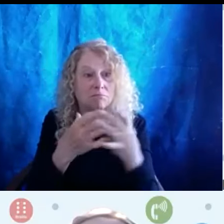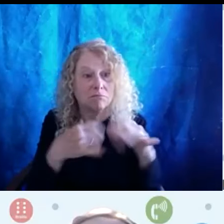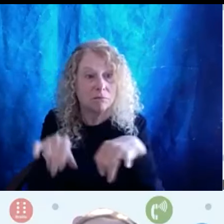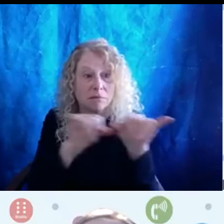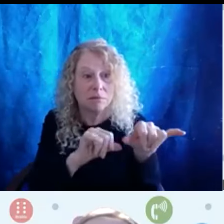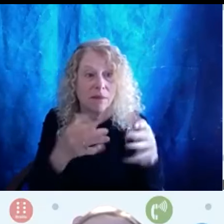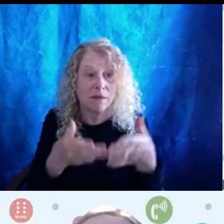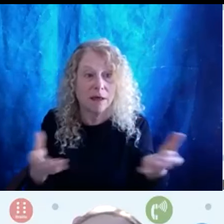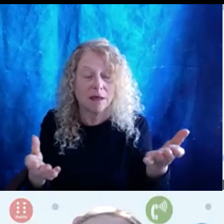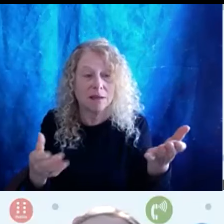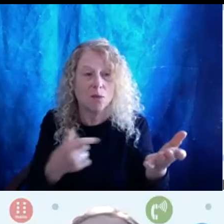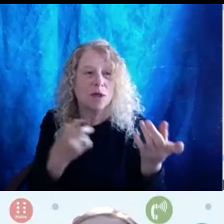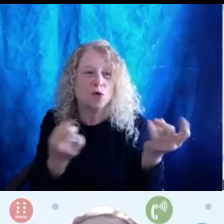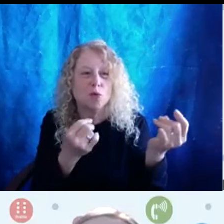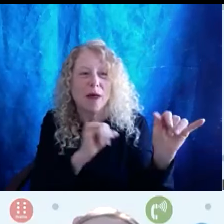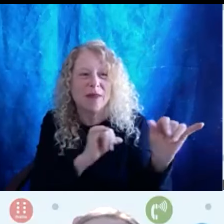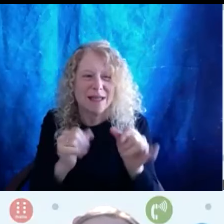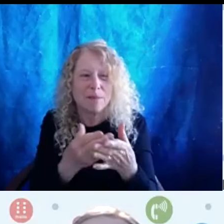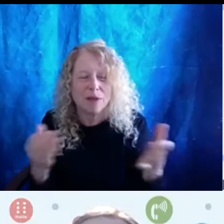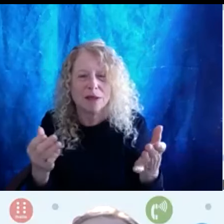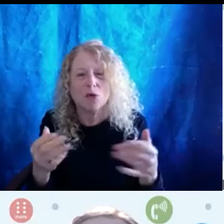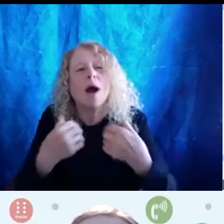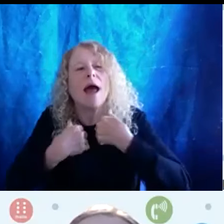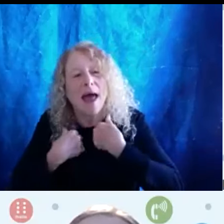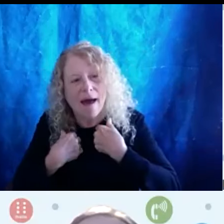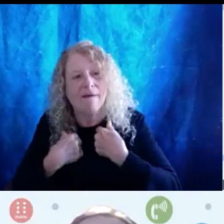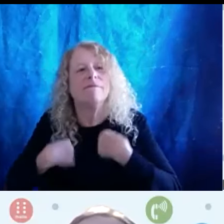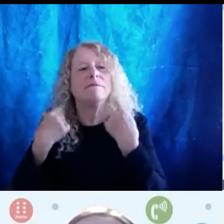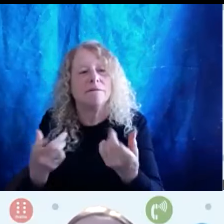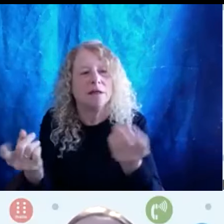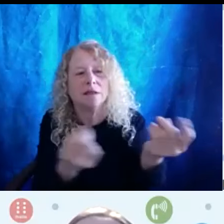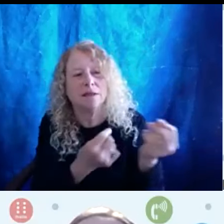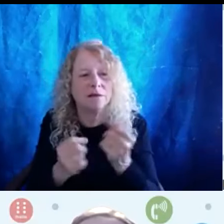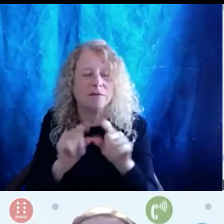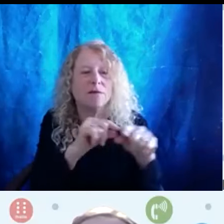We do the same things or or have done for so many times of grouping